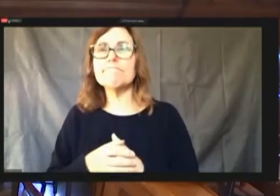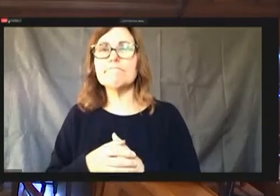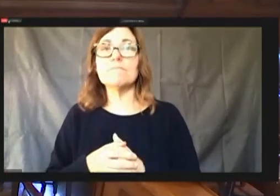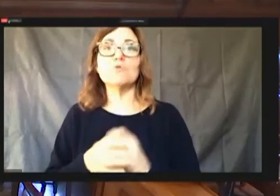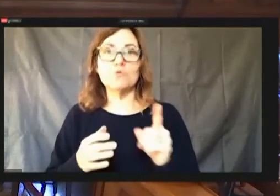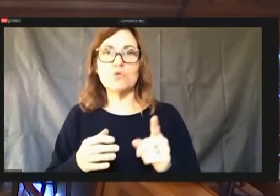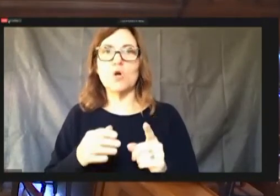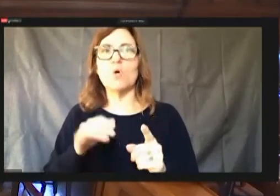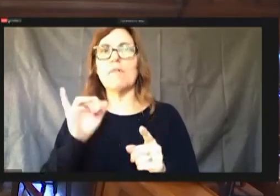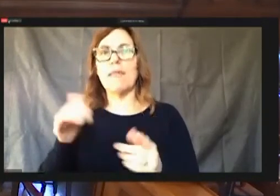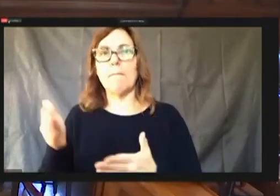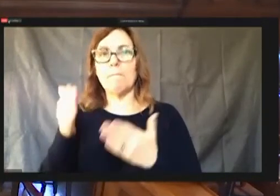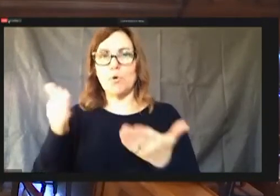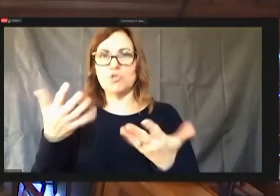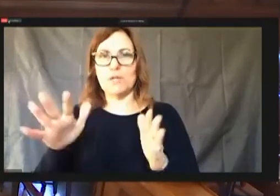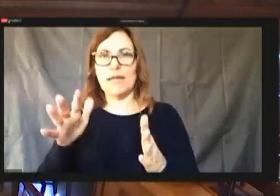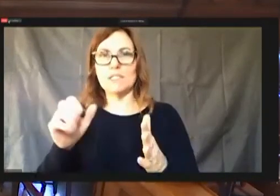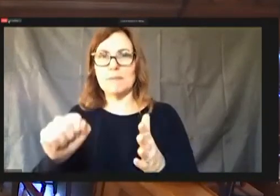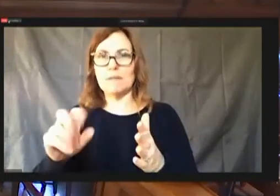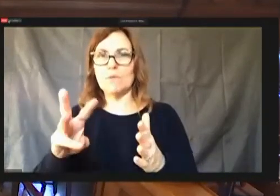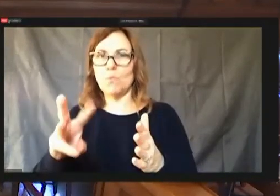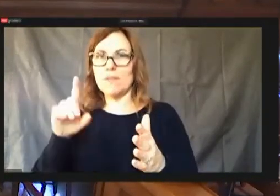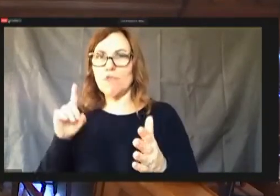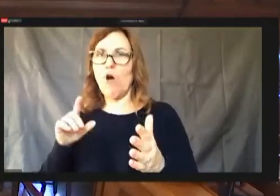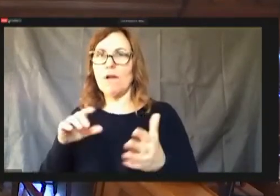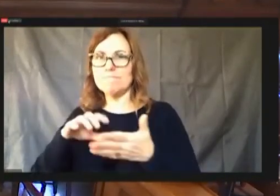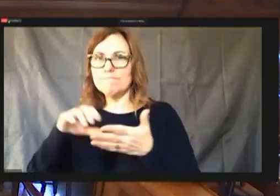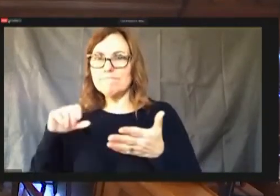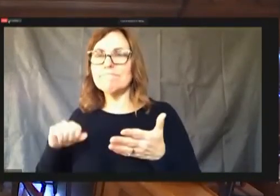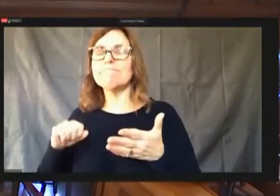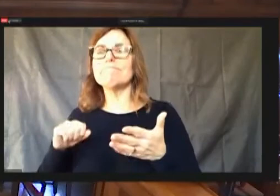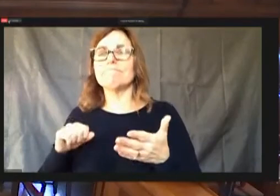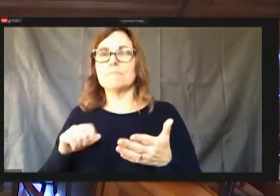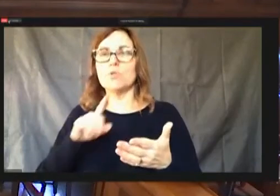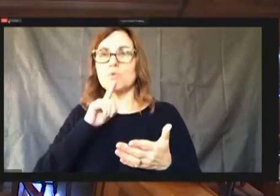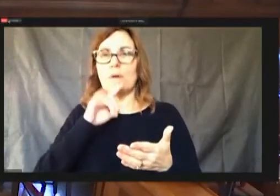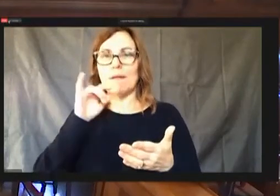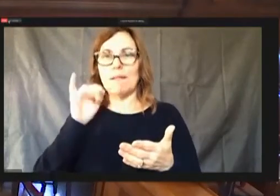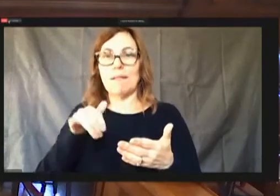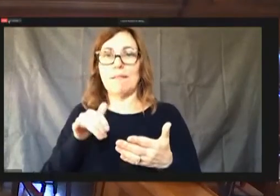does exhaust, our movements for operating capital budget for today.